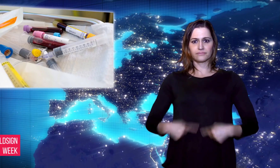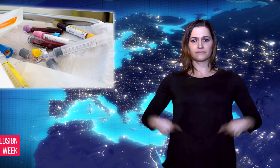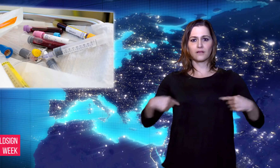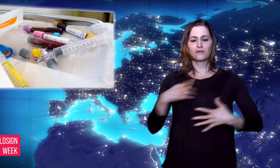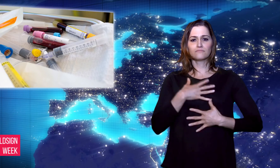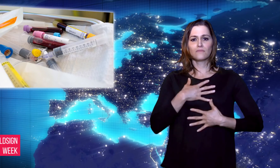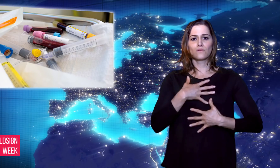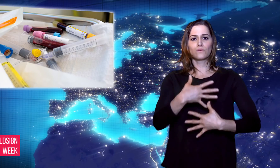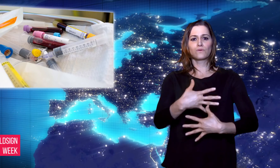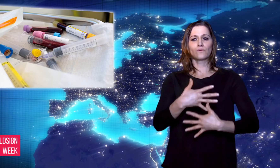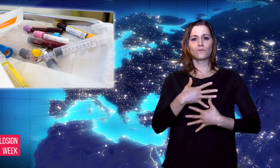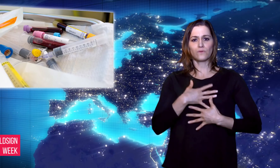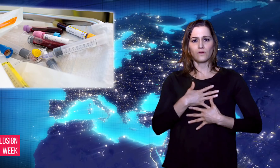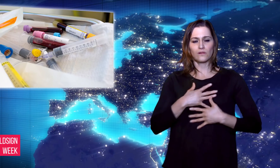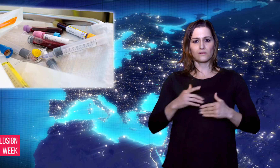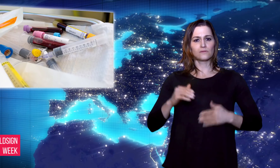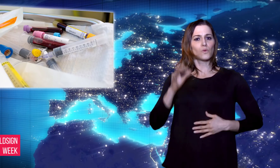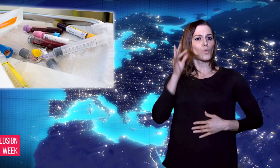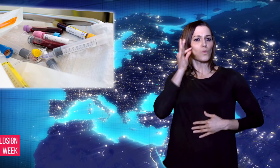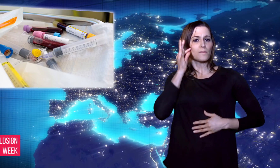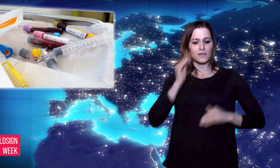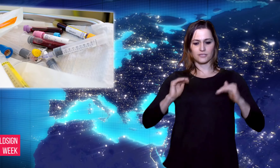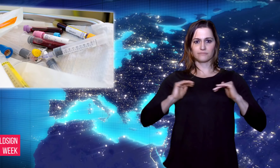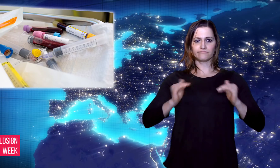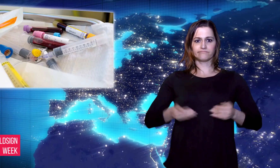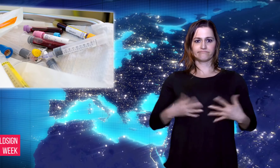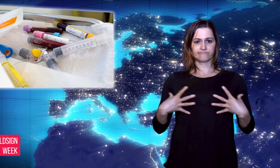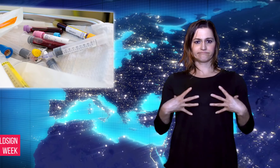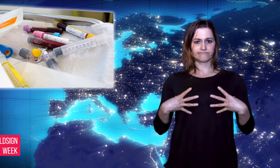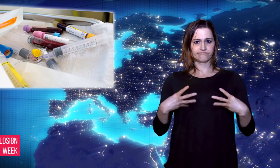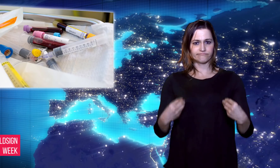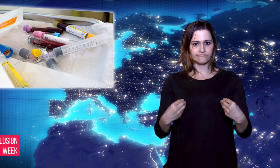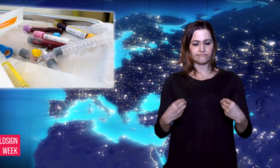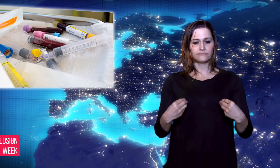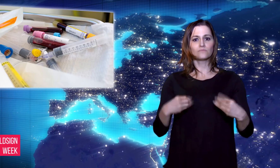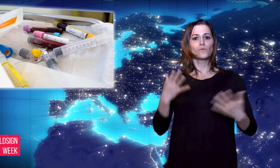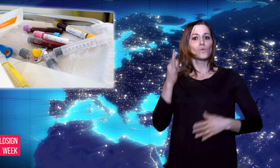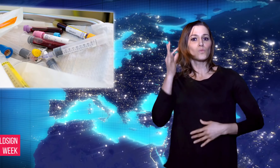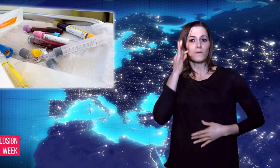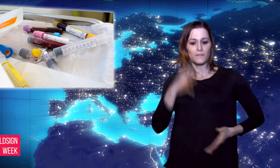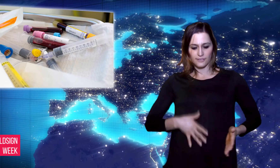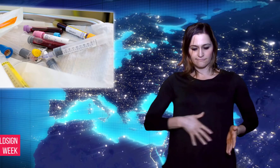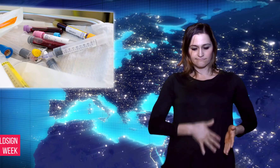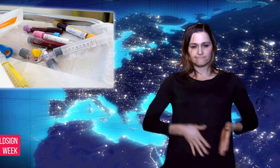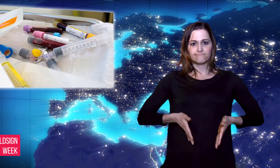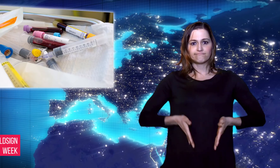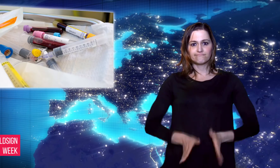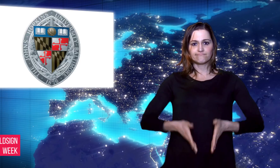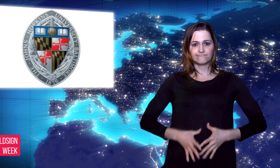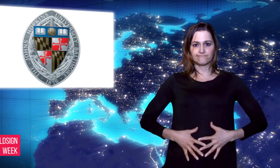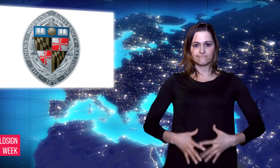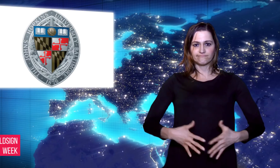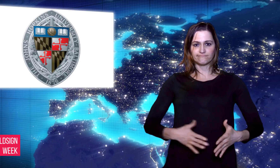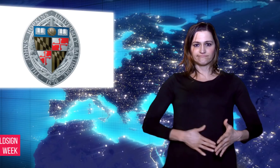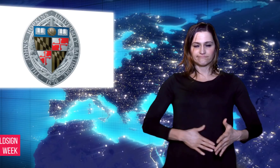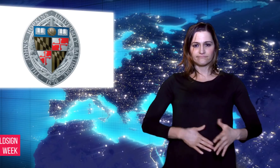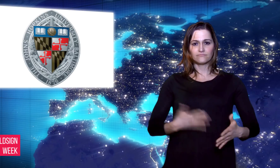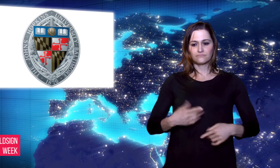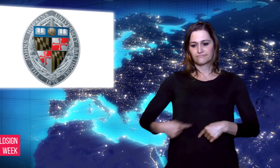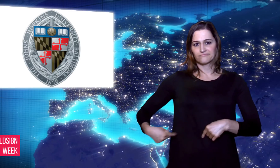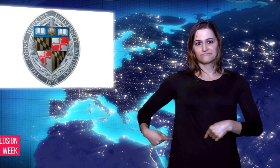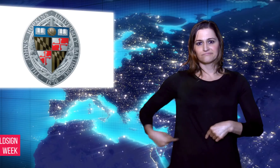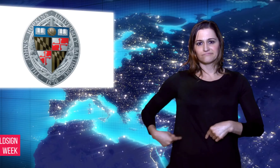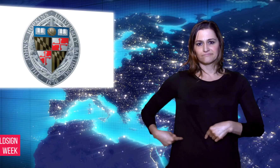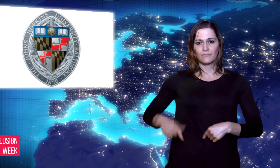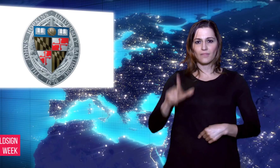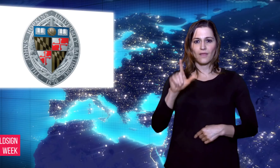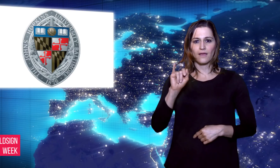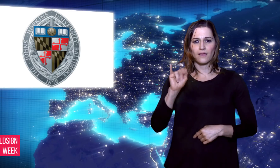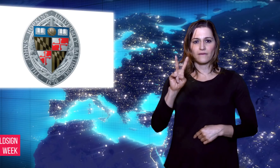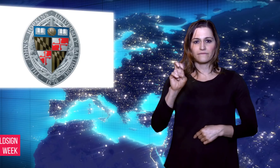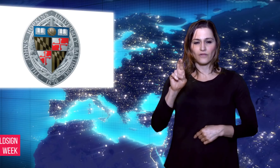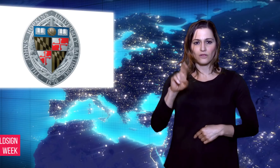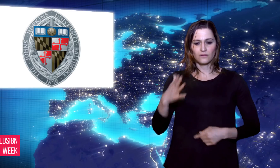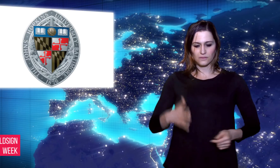of 1,000 patients with these cancers.